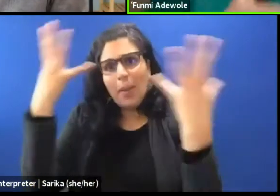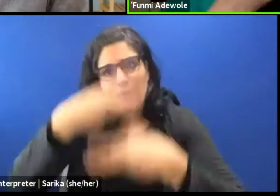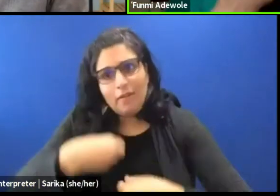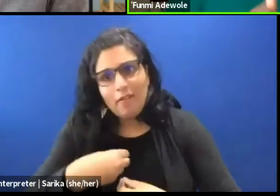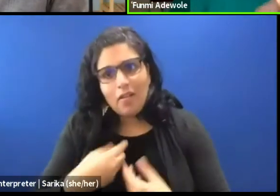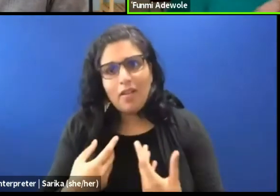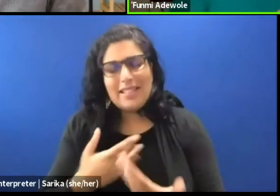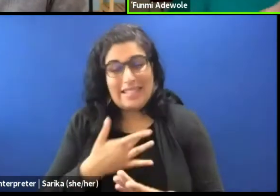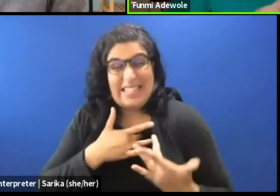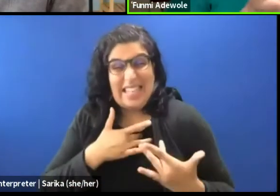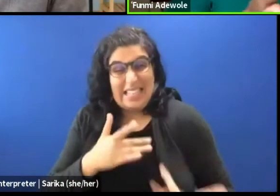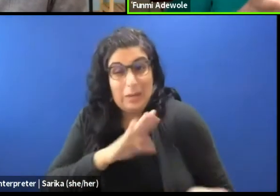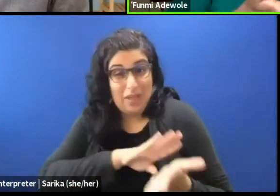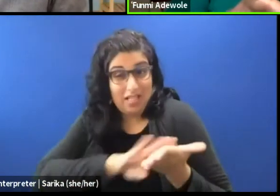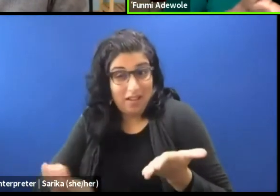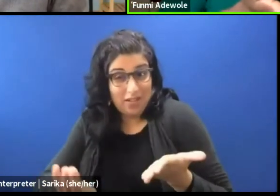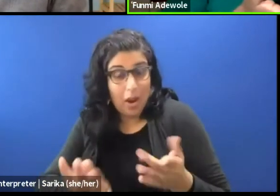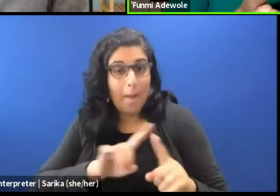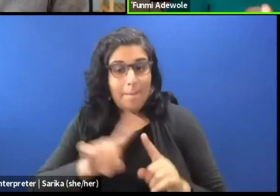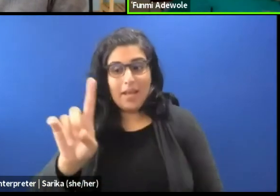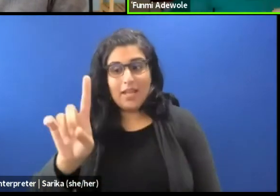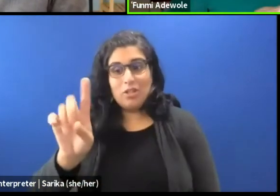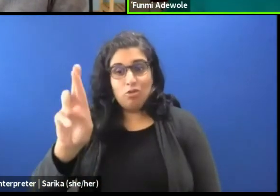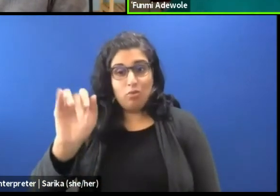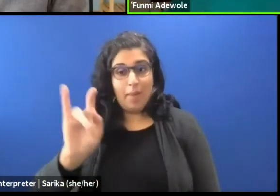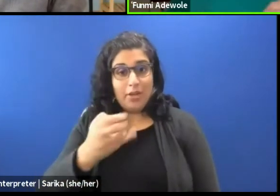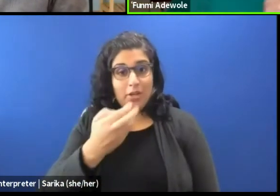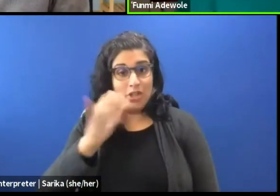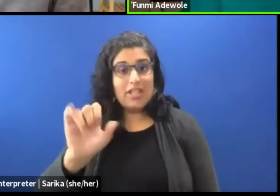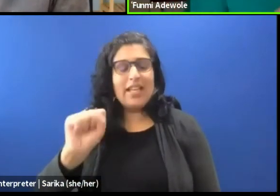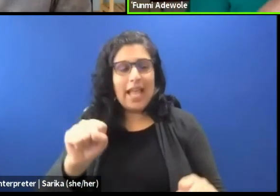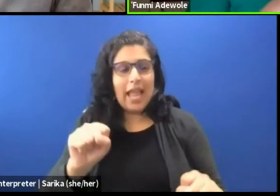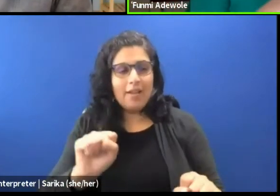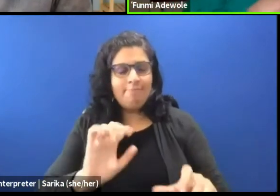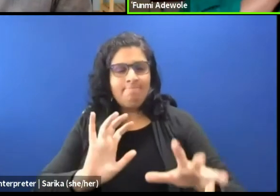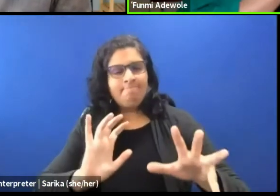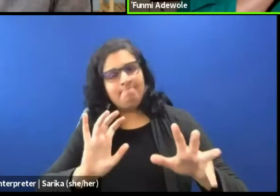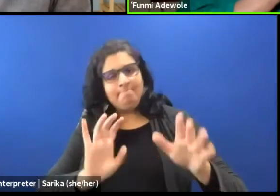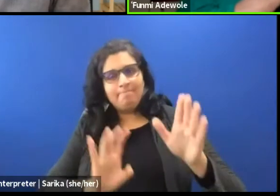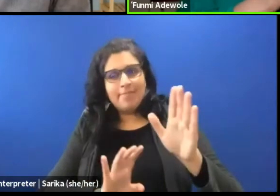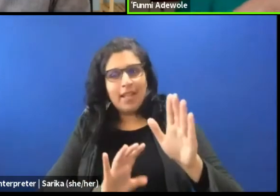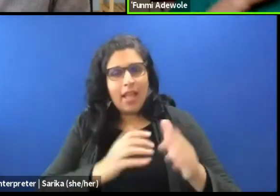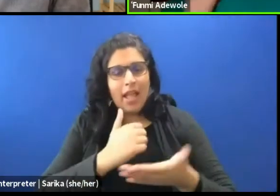but the word dramaturgy can create a space where we can start discussing those kind of things.